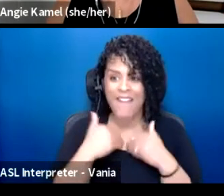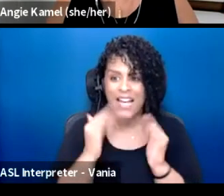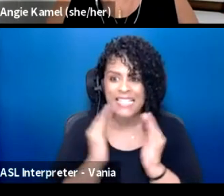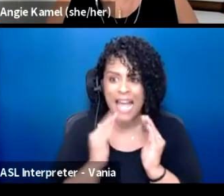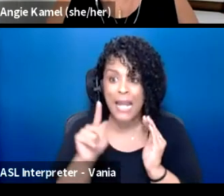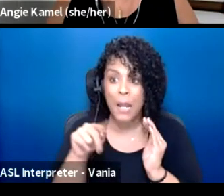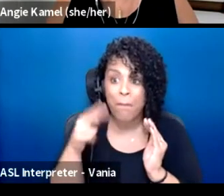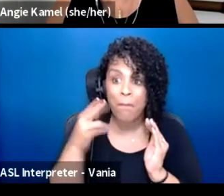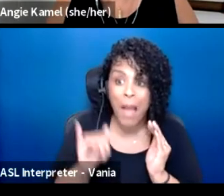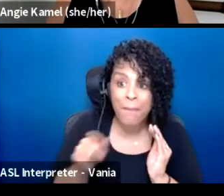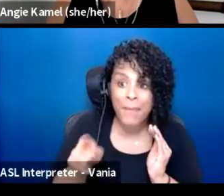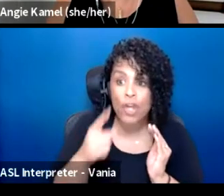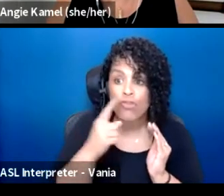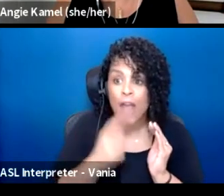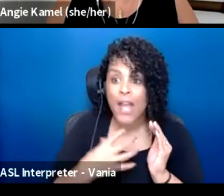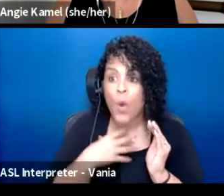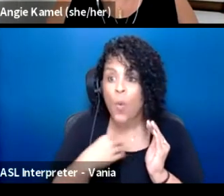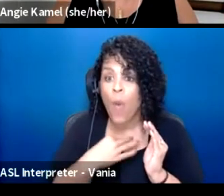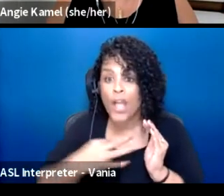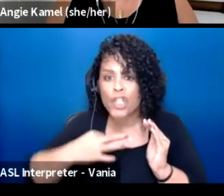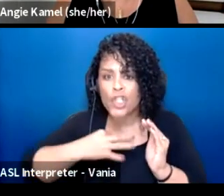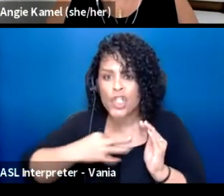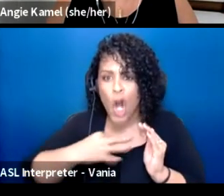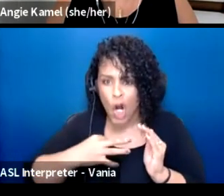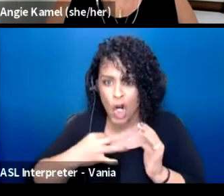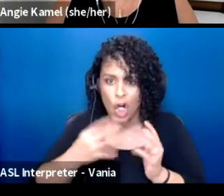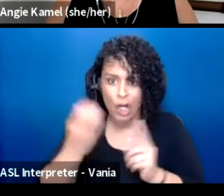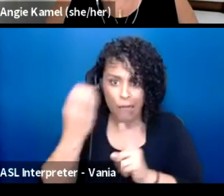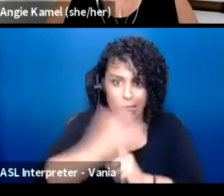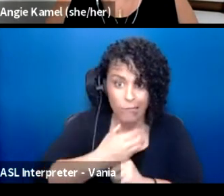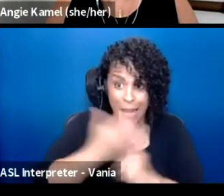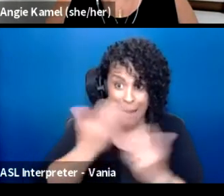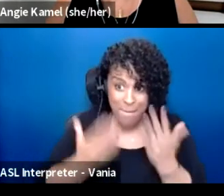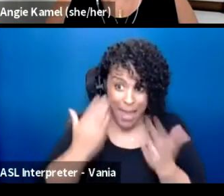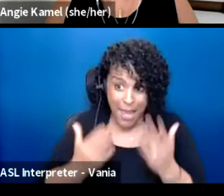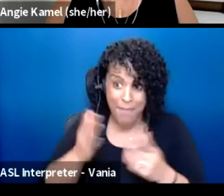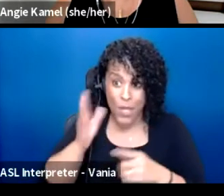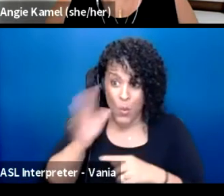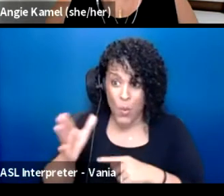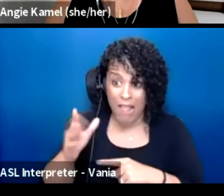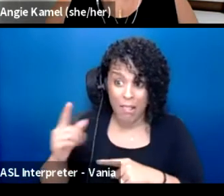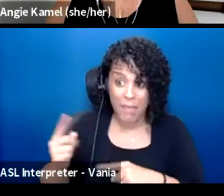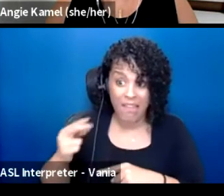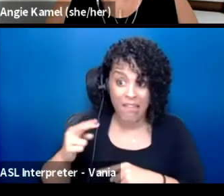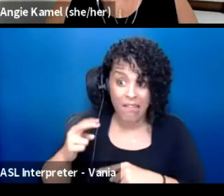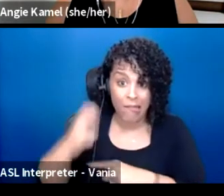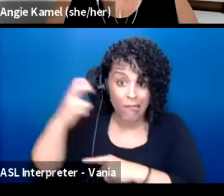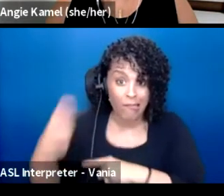in a red and white shirt that may be in this dog bed over here.